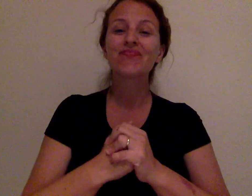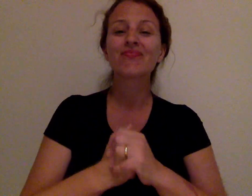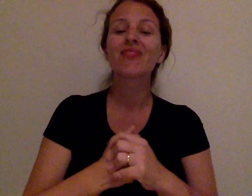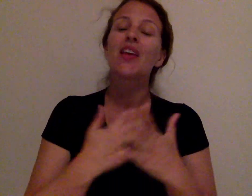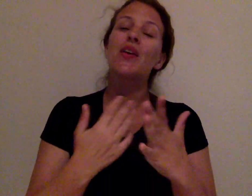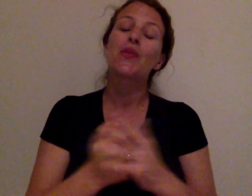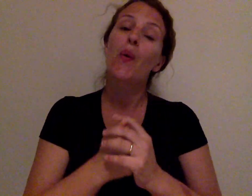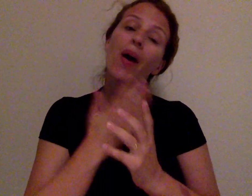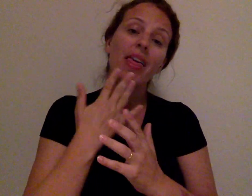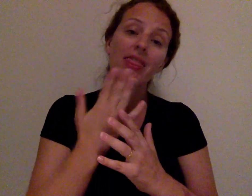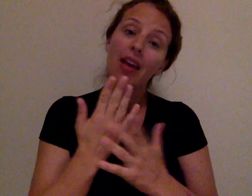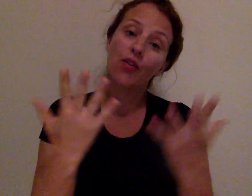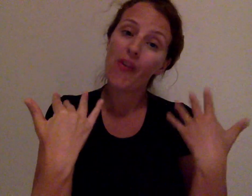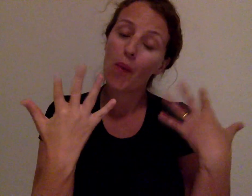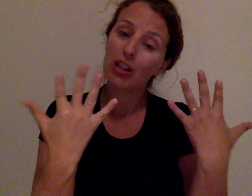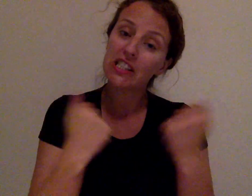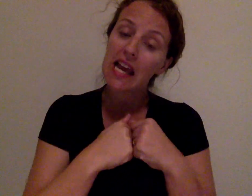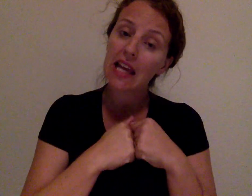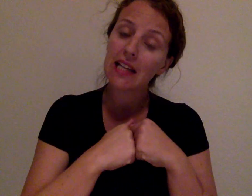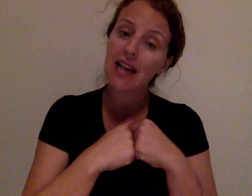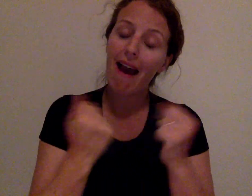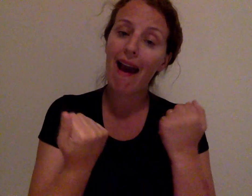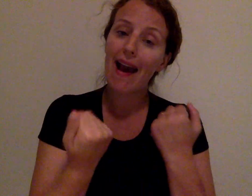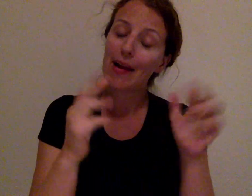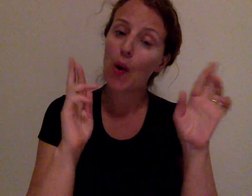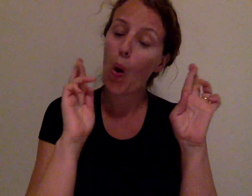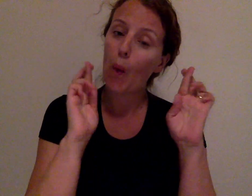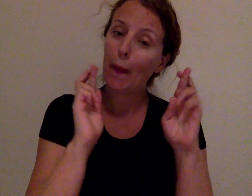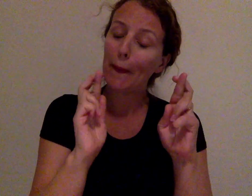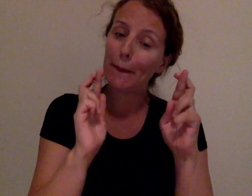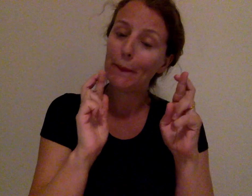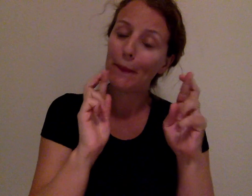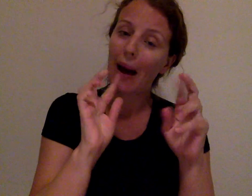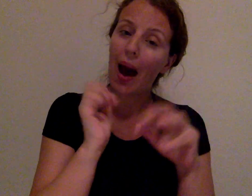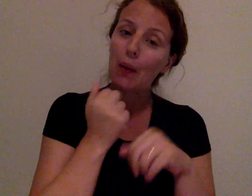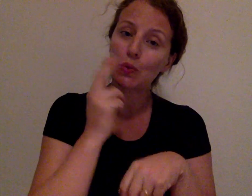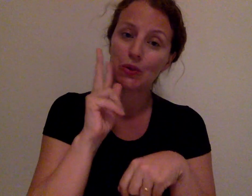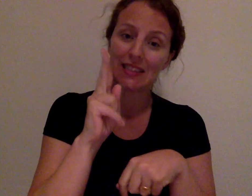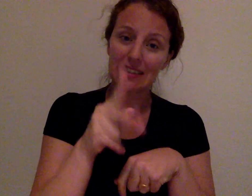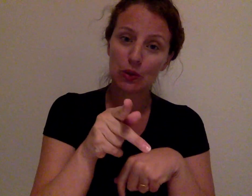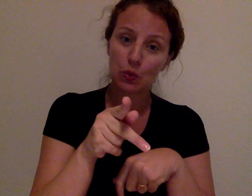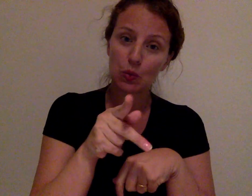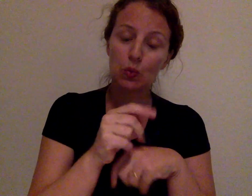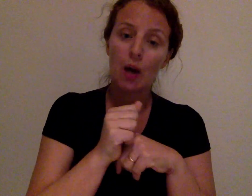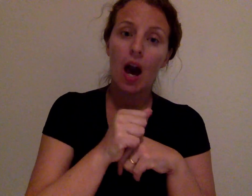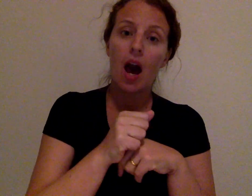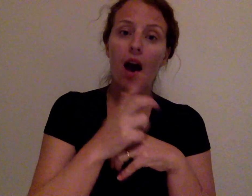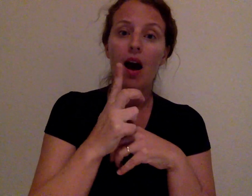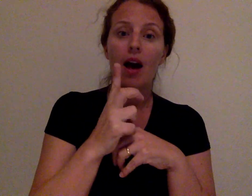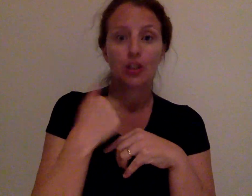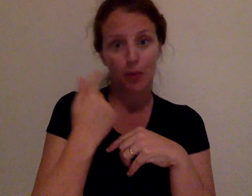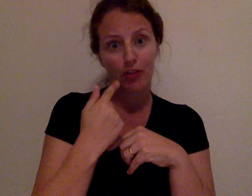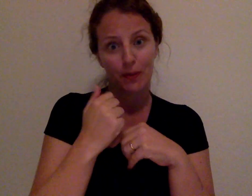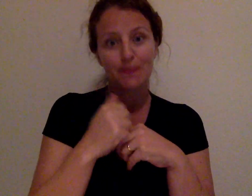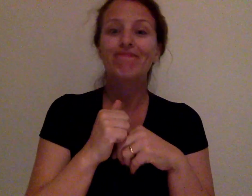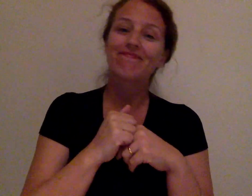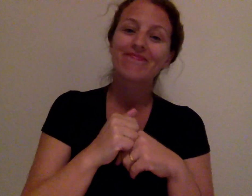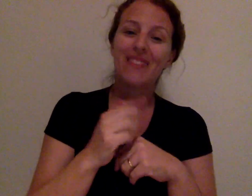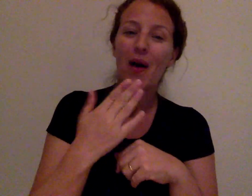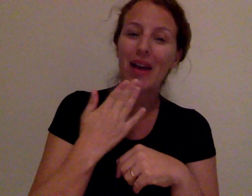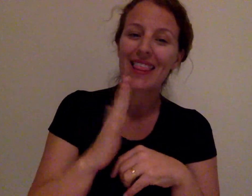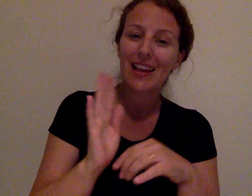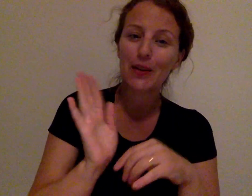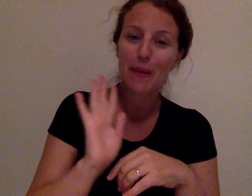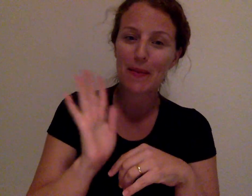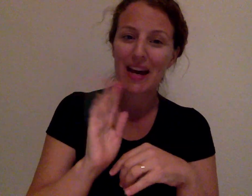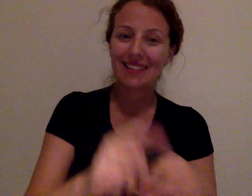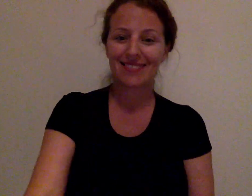Thankyou for watching and I hope to see you tomorrow. Thank you bye.